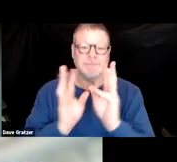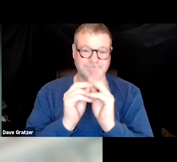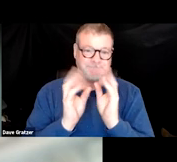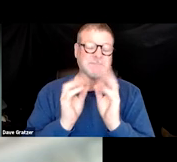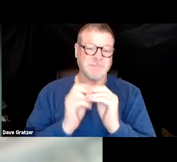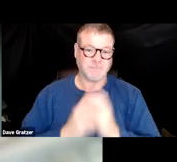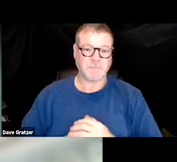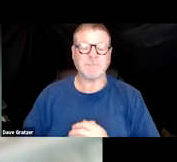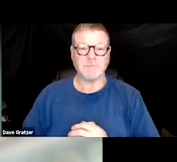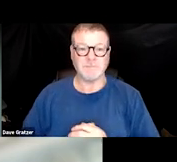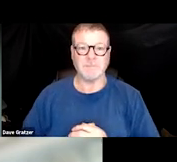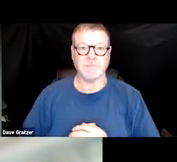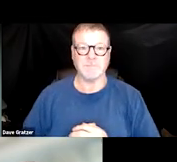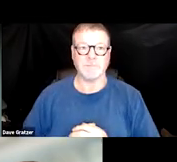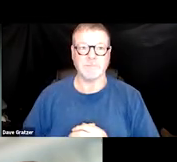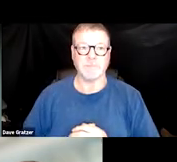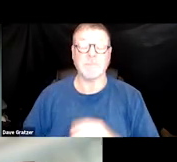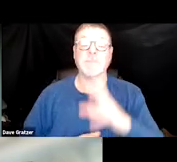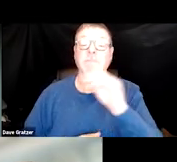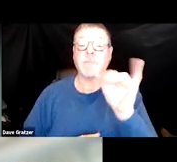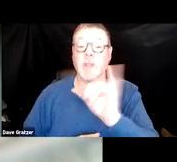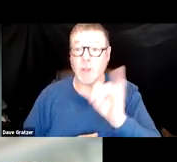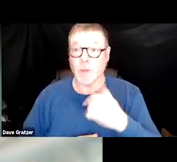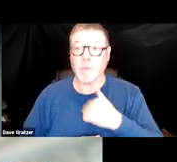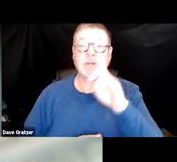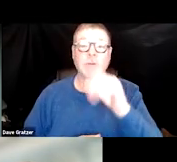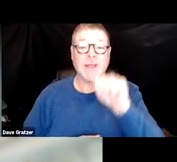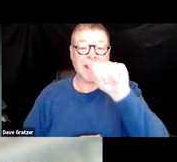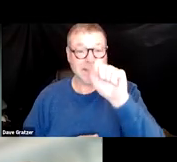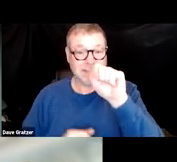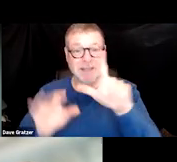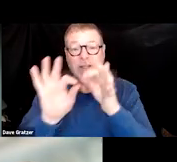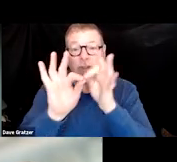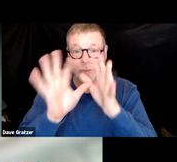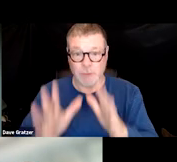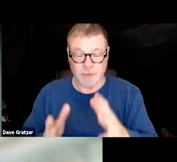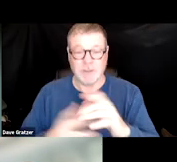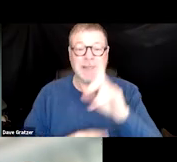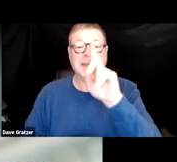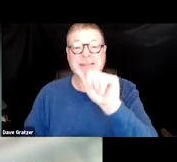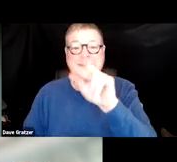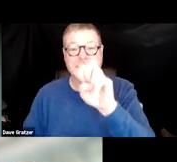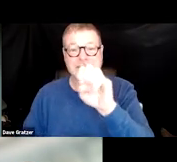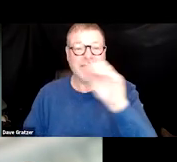via the Q and A function. We also do have ASL interpretation. Dave and Katie will be doing that for us.